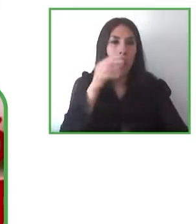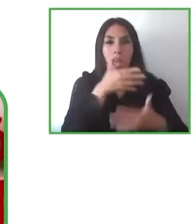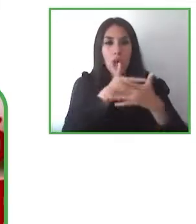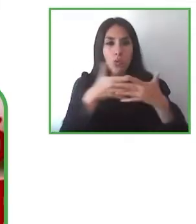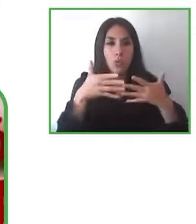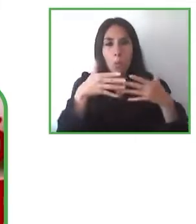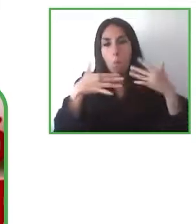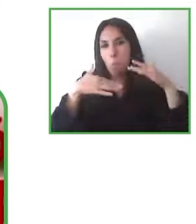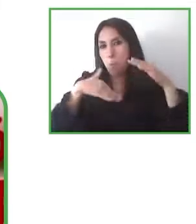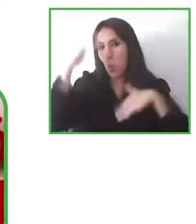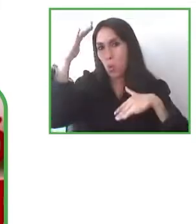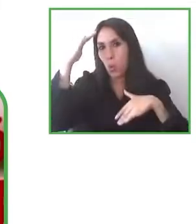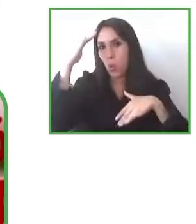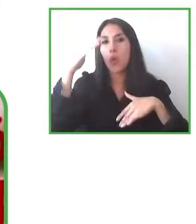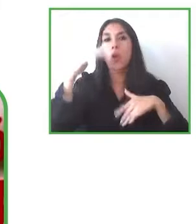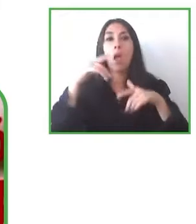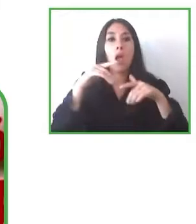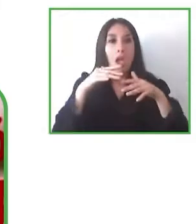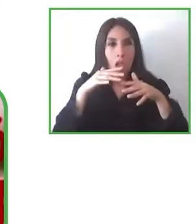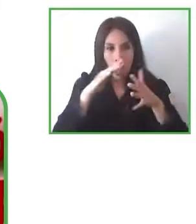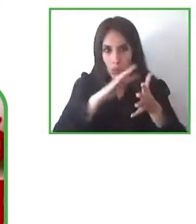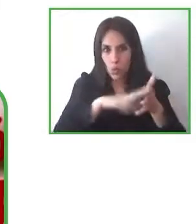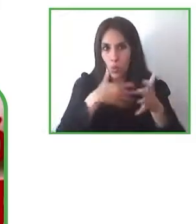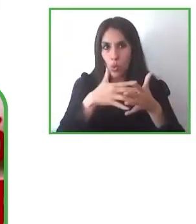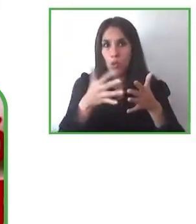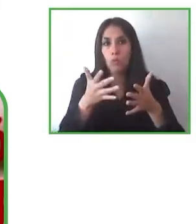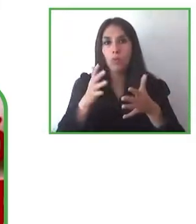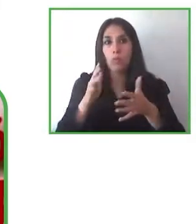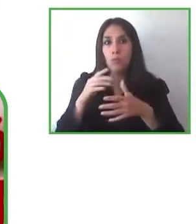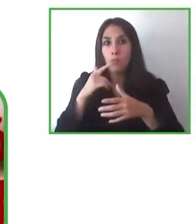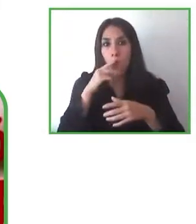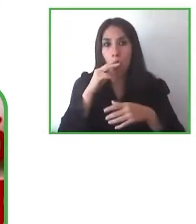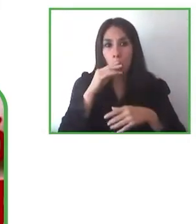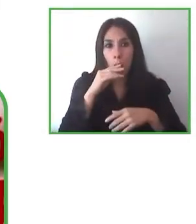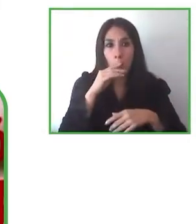thing we need is actually access to the content in the local region and that's where these